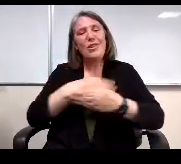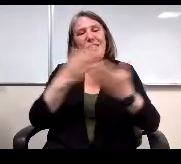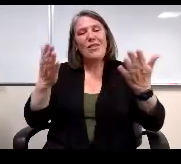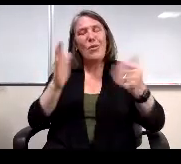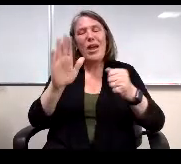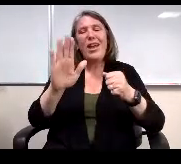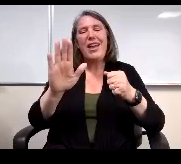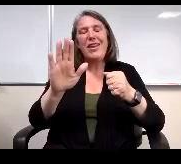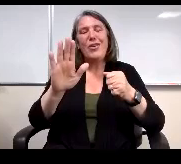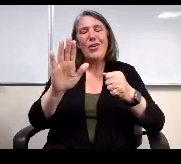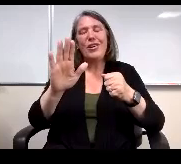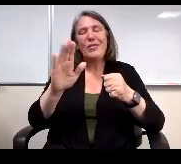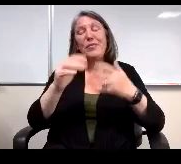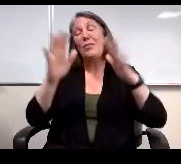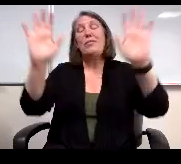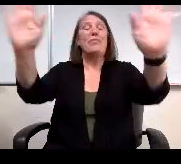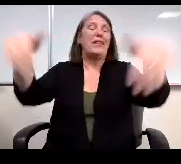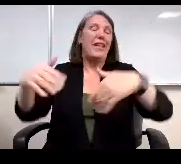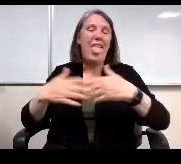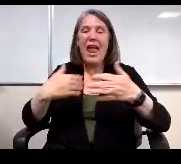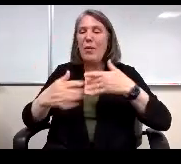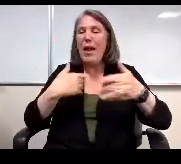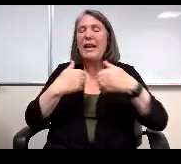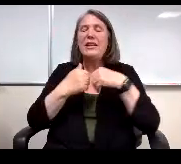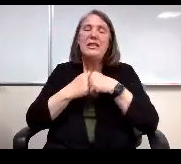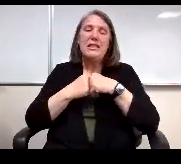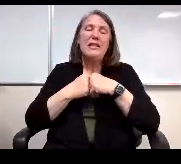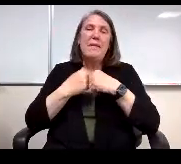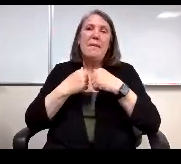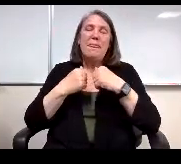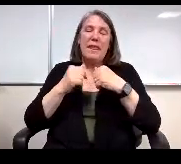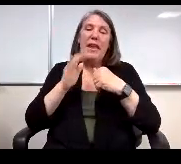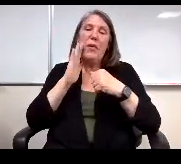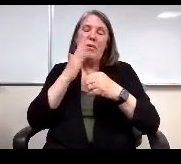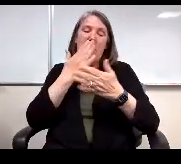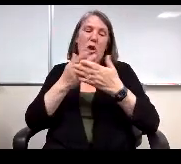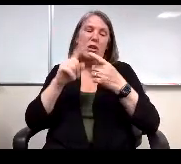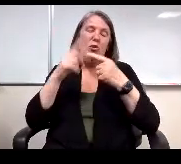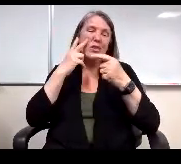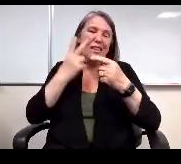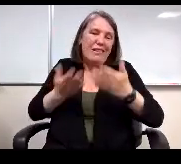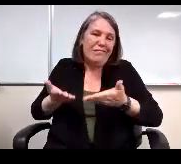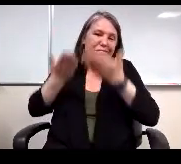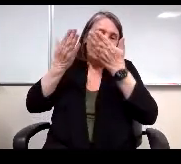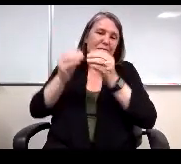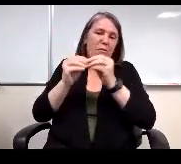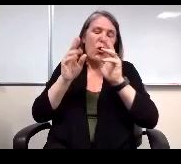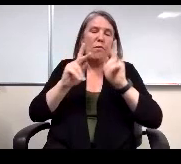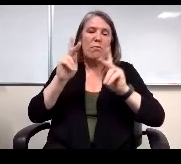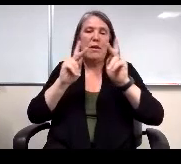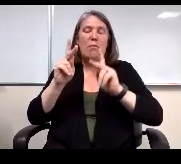So nevertheless, yeah, it would be. It would be good to see more involved. I would also that's true.